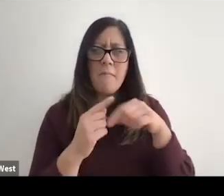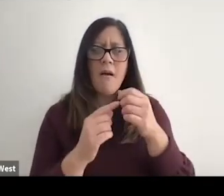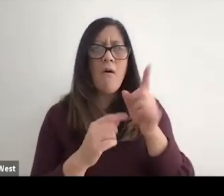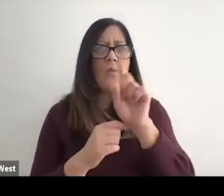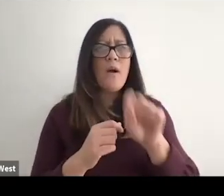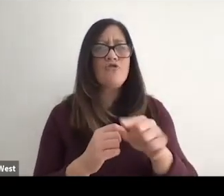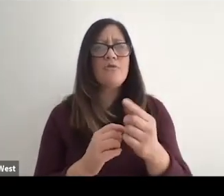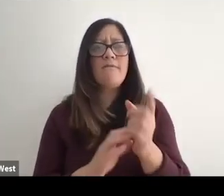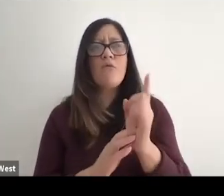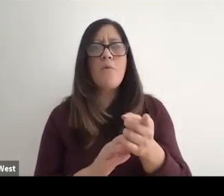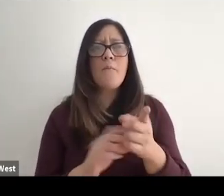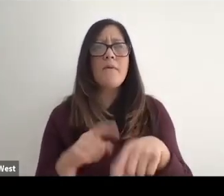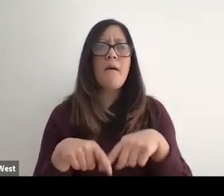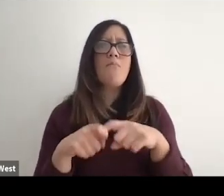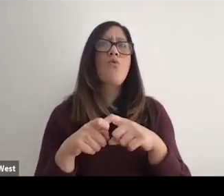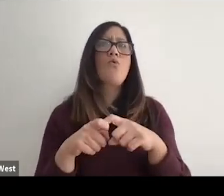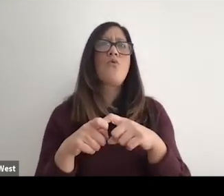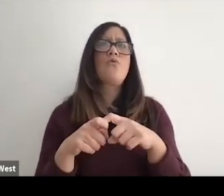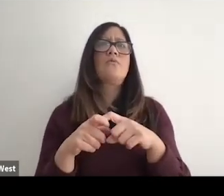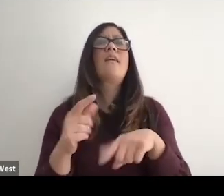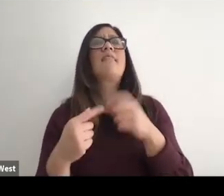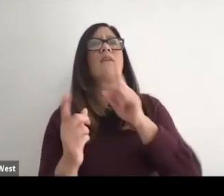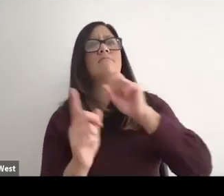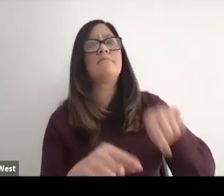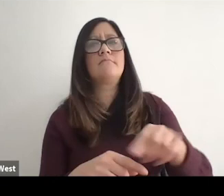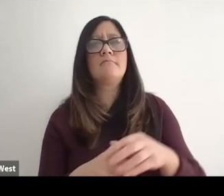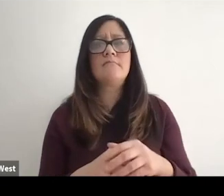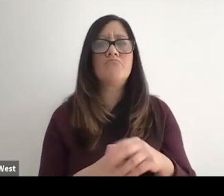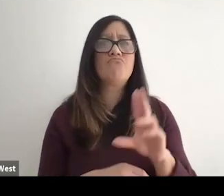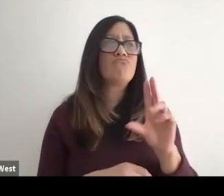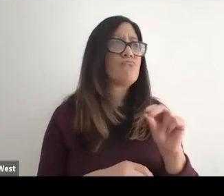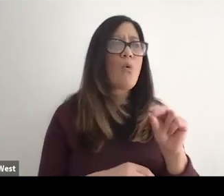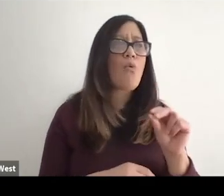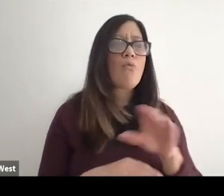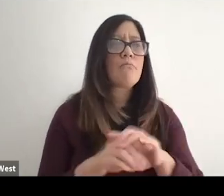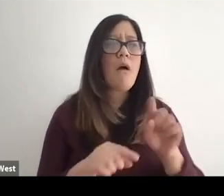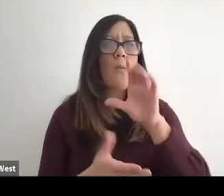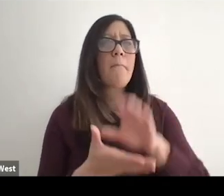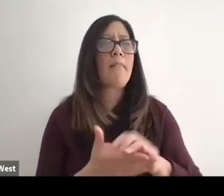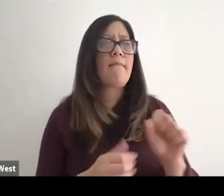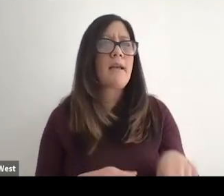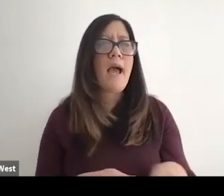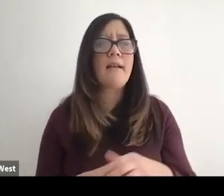for a moment and and I paused. But then came back and said. No, I don't believe I can,